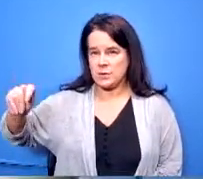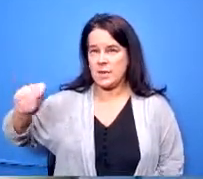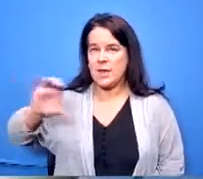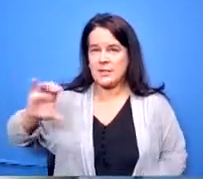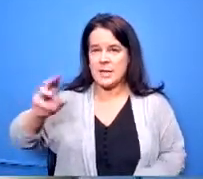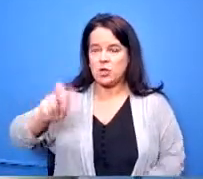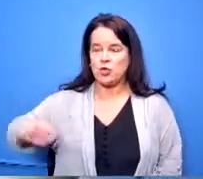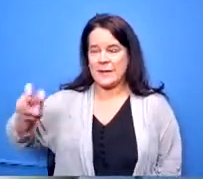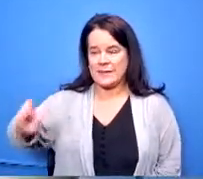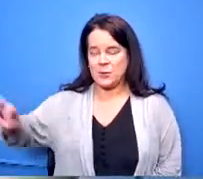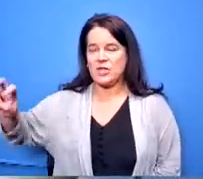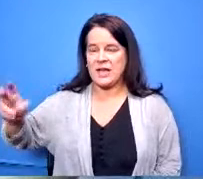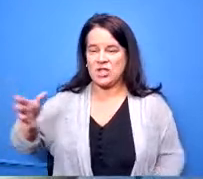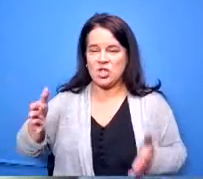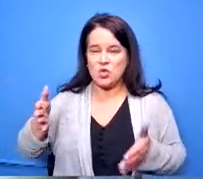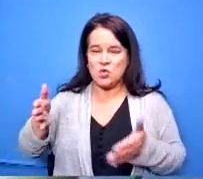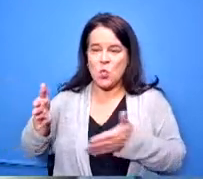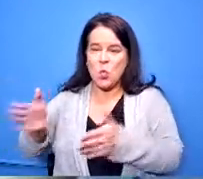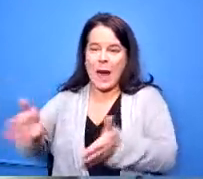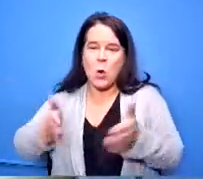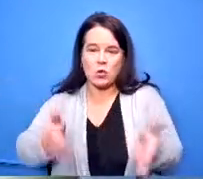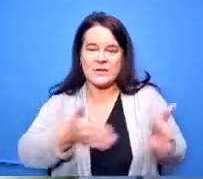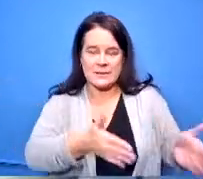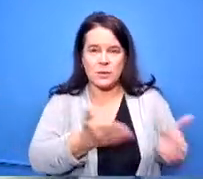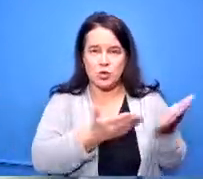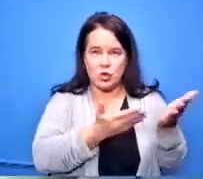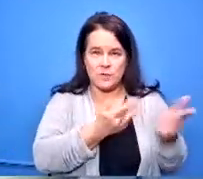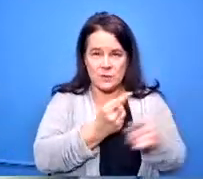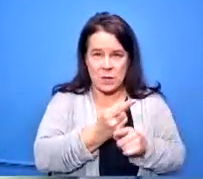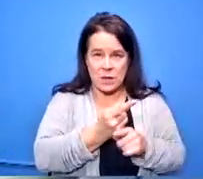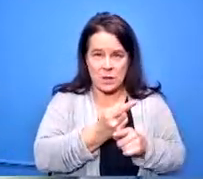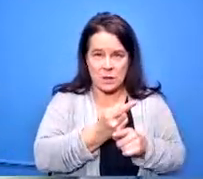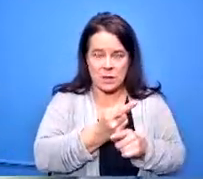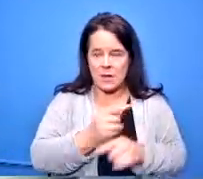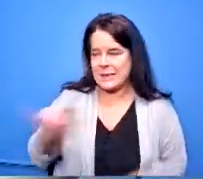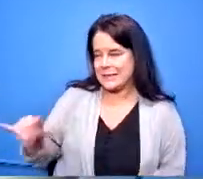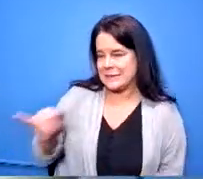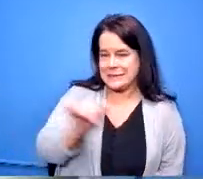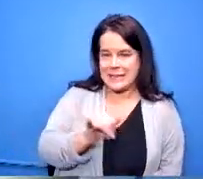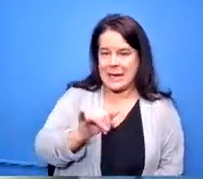were speaking of earlier as well and that's the same company that was doing the busing services